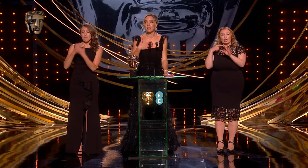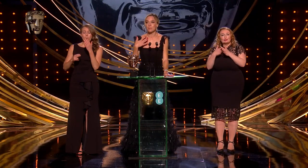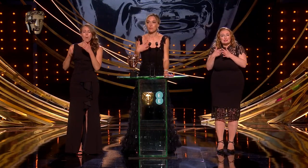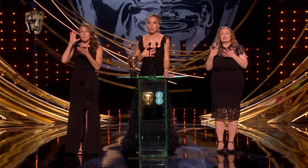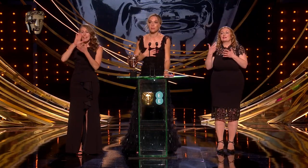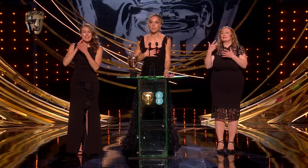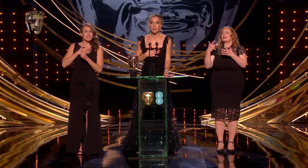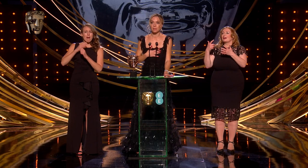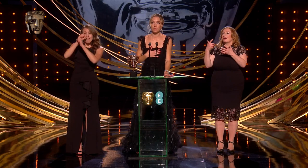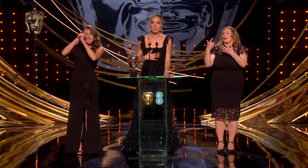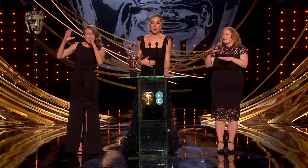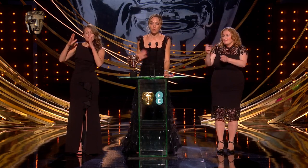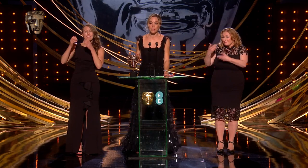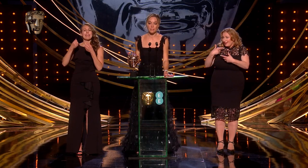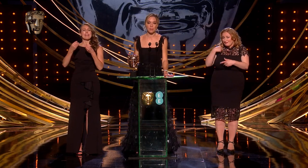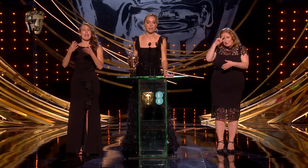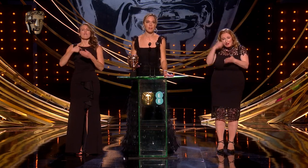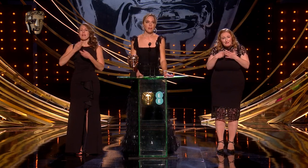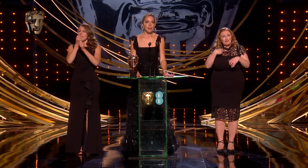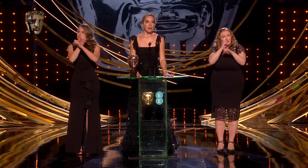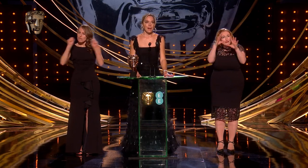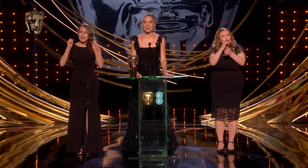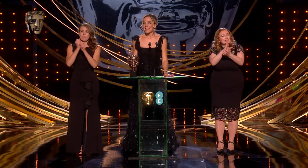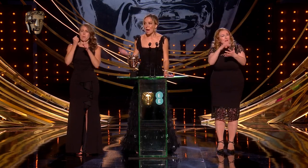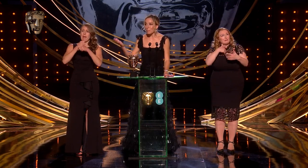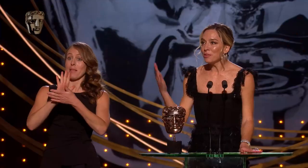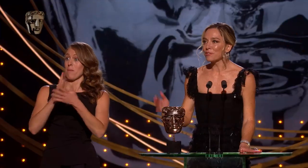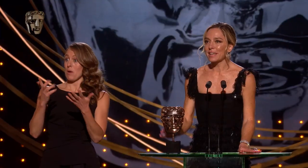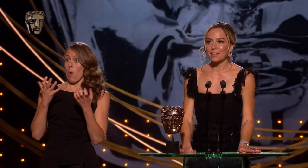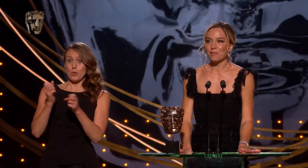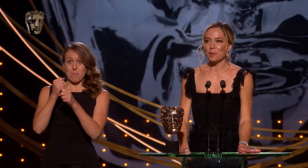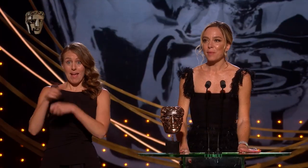me the freedom to make the movie that I wanted to make. I want to thank Apple for getting the film